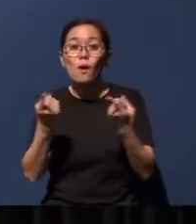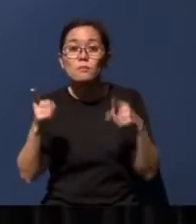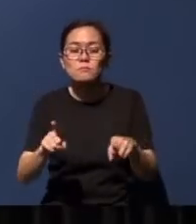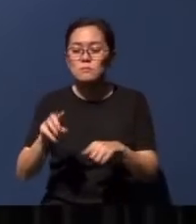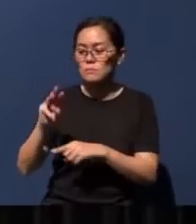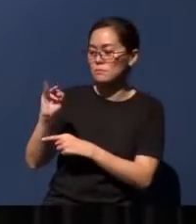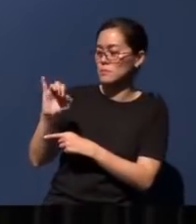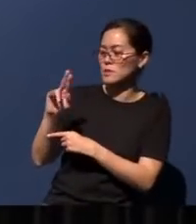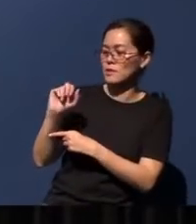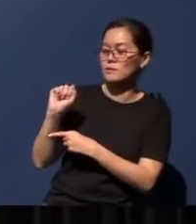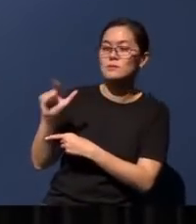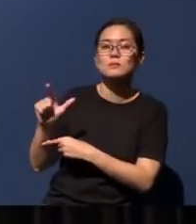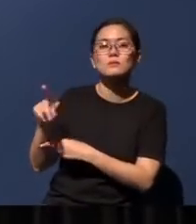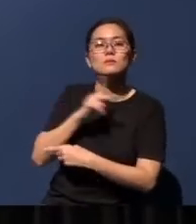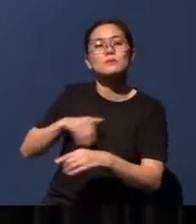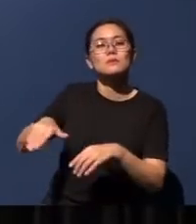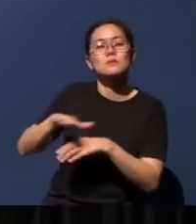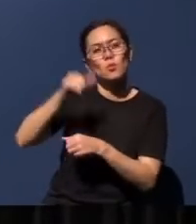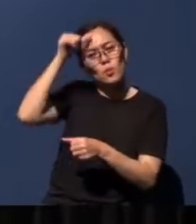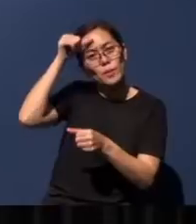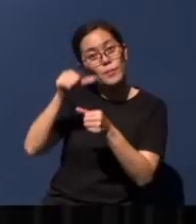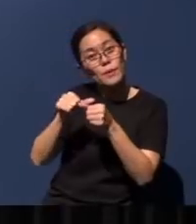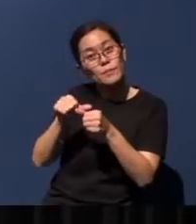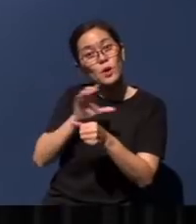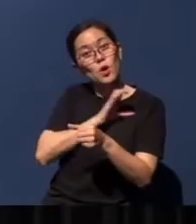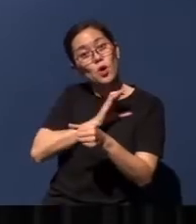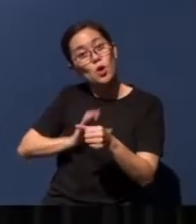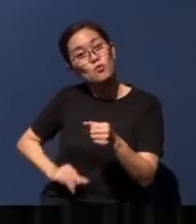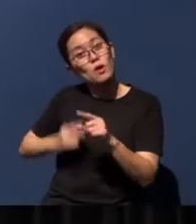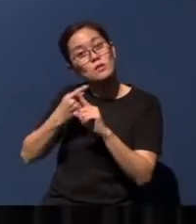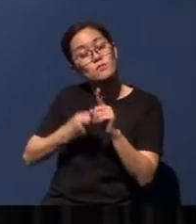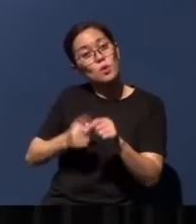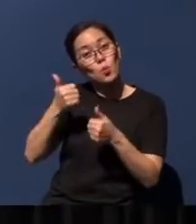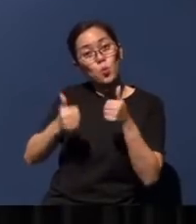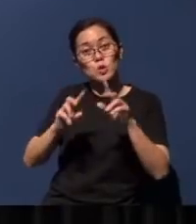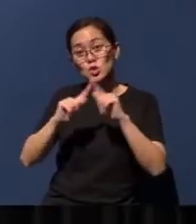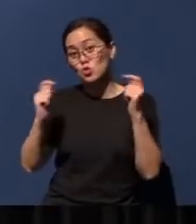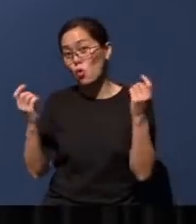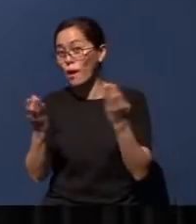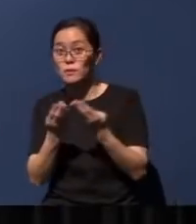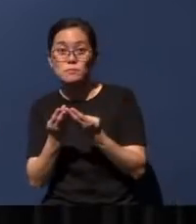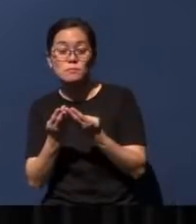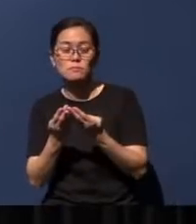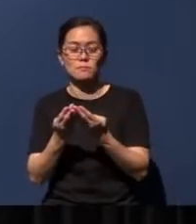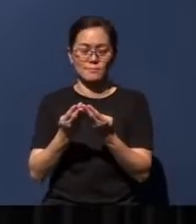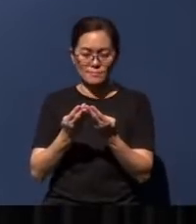when Christ - now remember He's from the tribe of Judah - when Christ will in that day